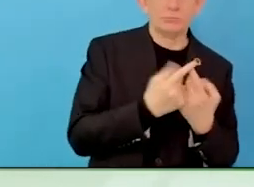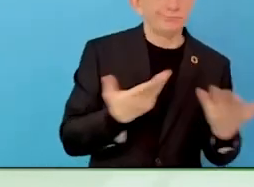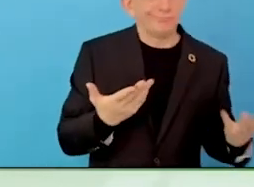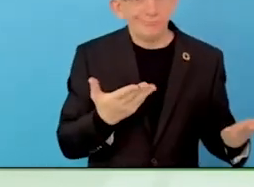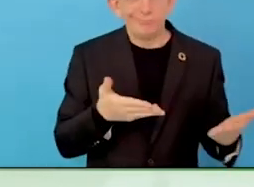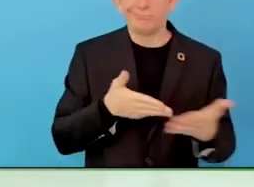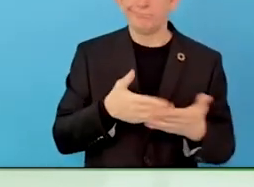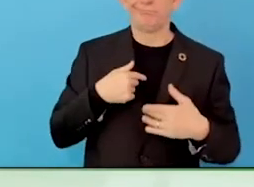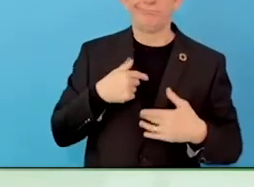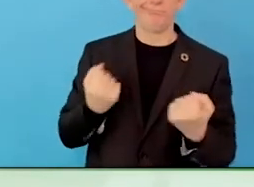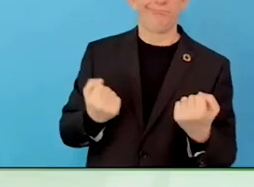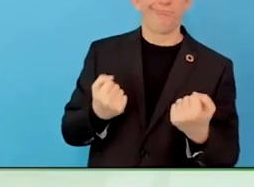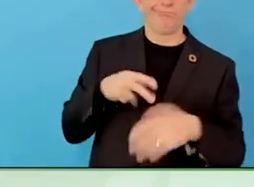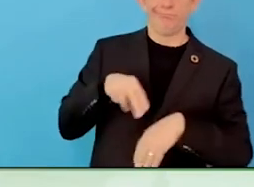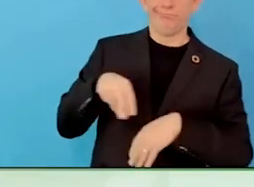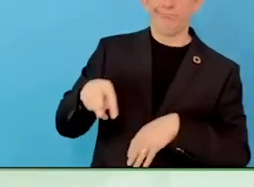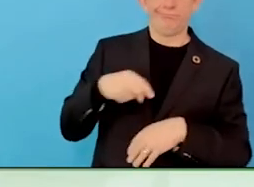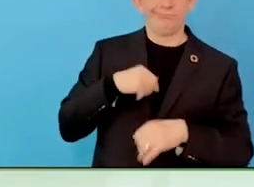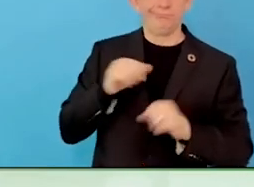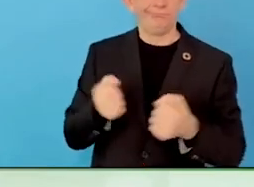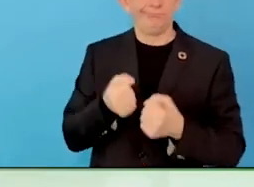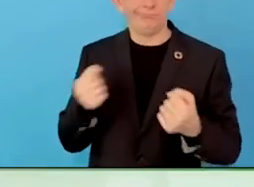disabilities, training software developers.